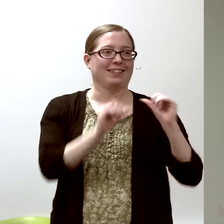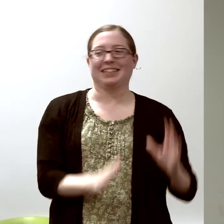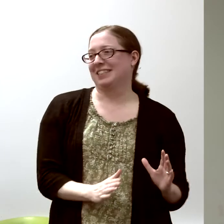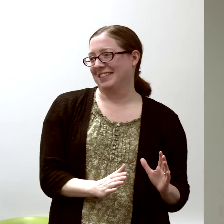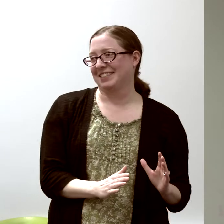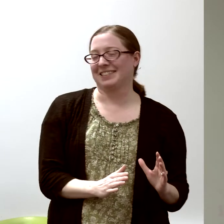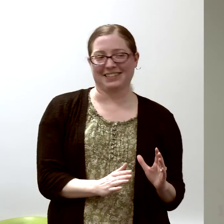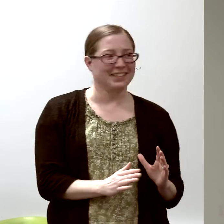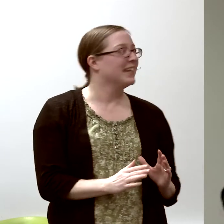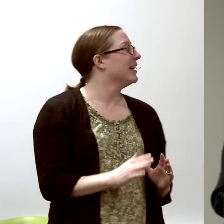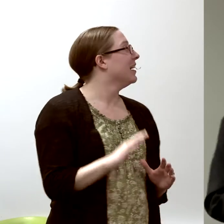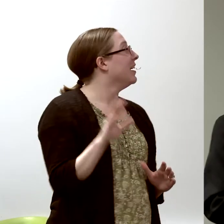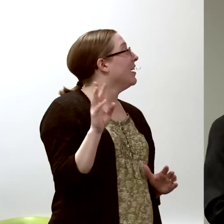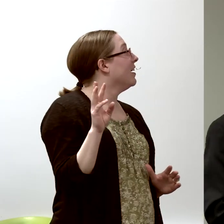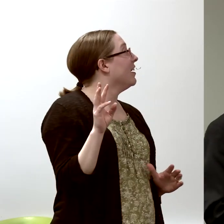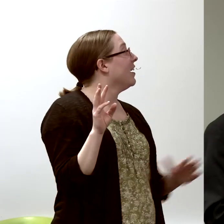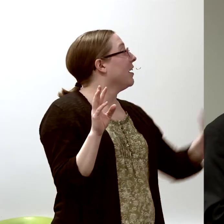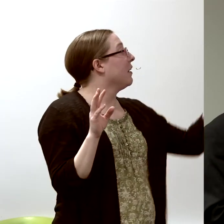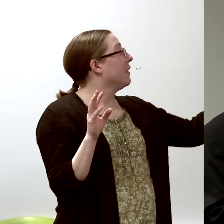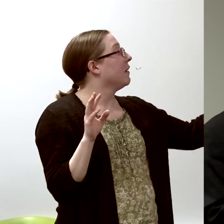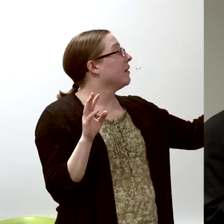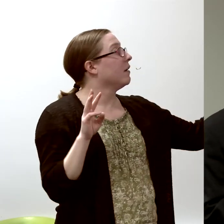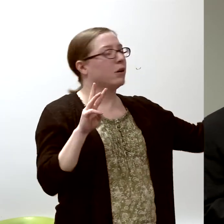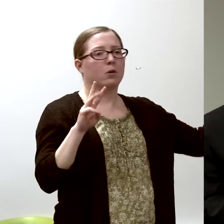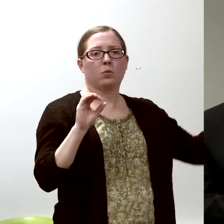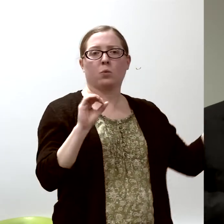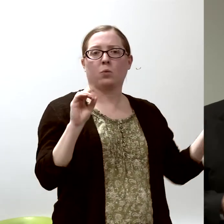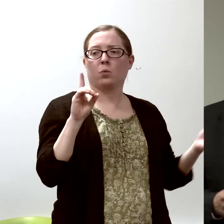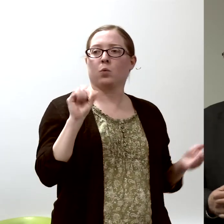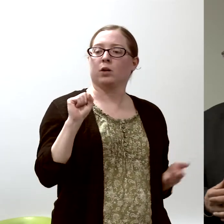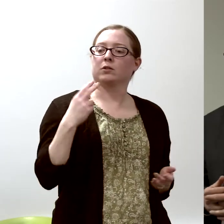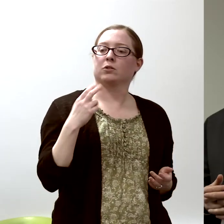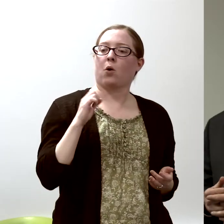at the Woods Hole Oceanographic Institute.